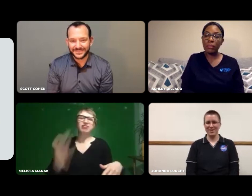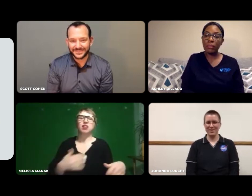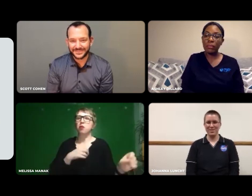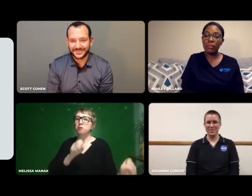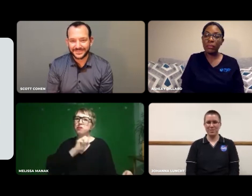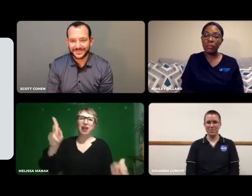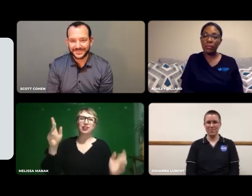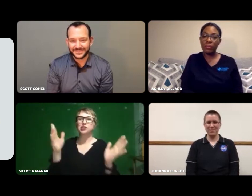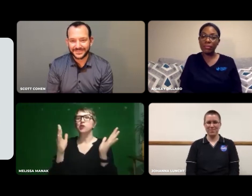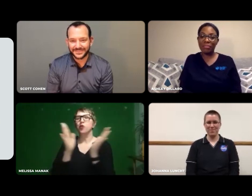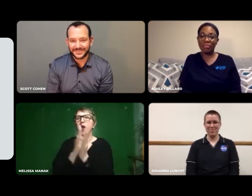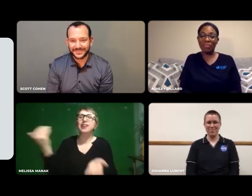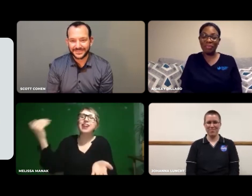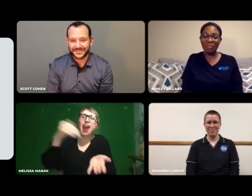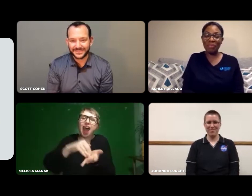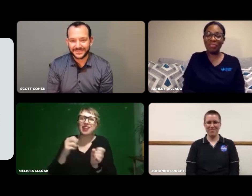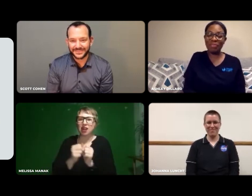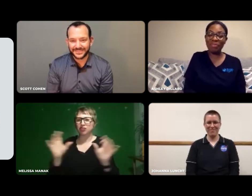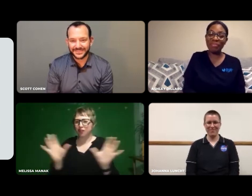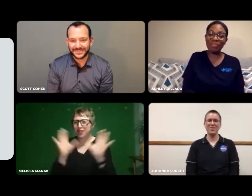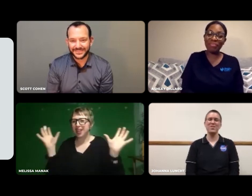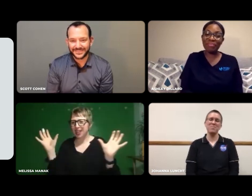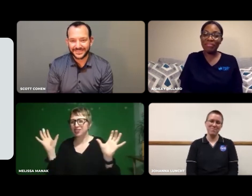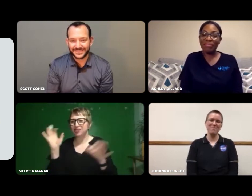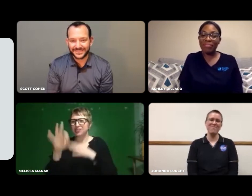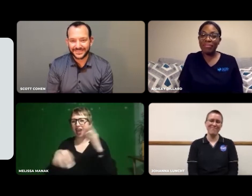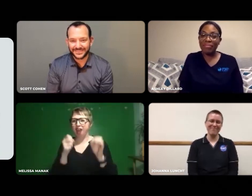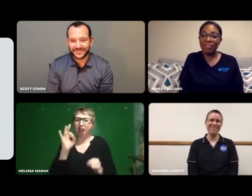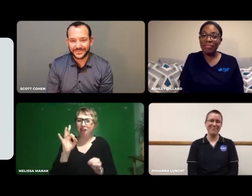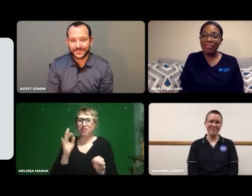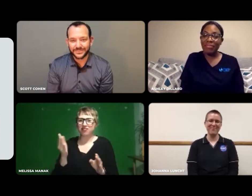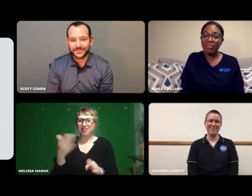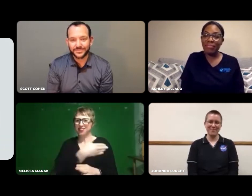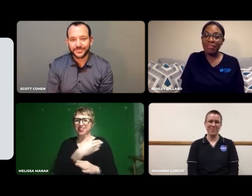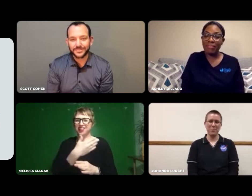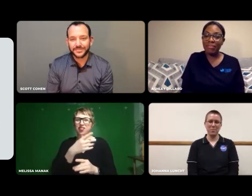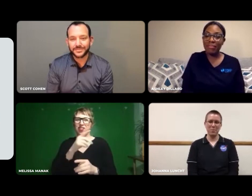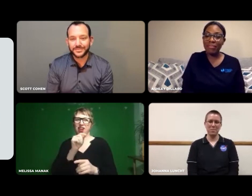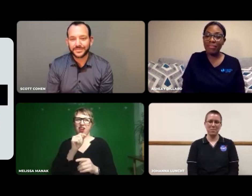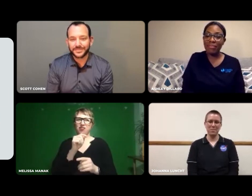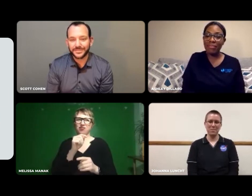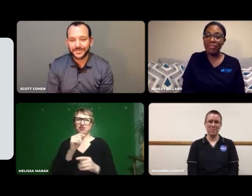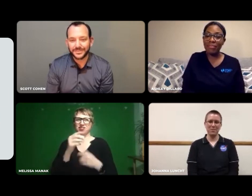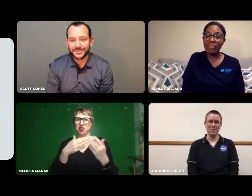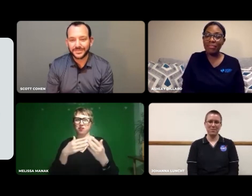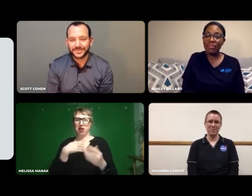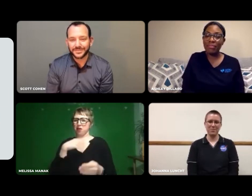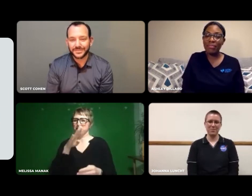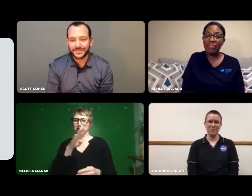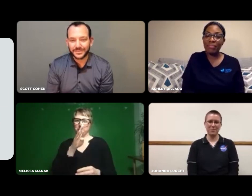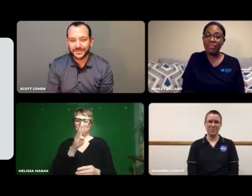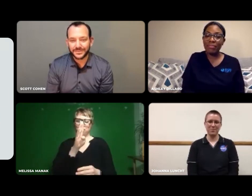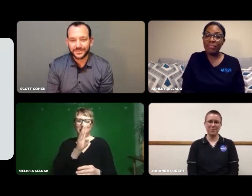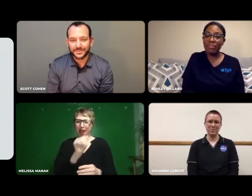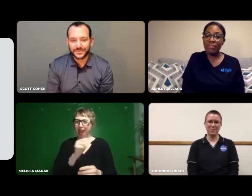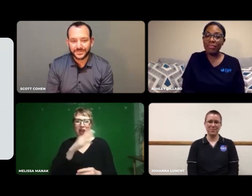I decided to throw caution to the wind and go back to school again to get the right certification.